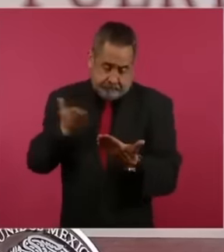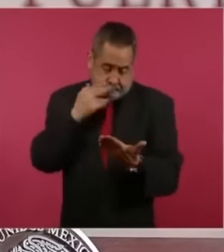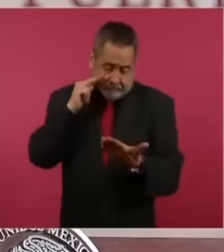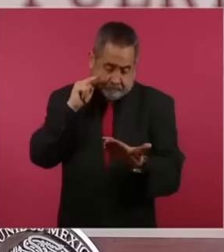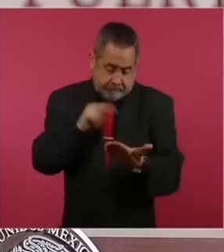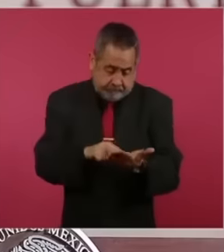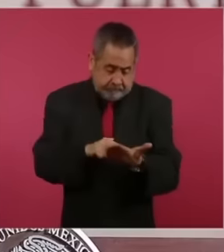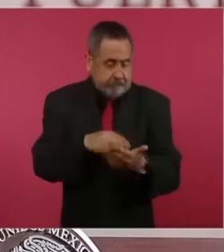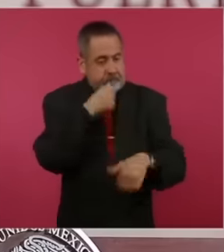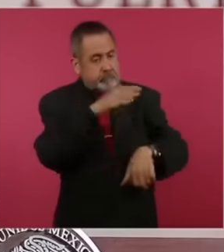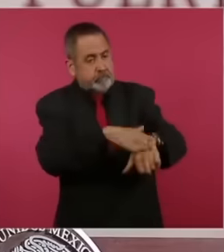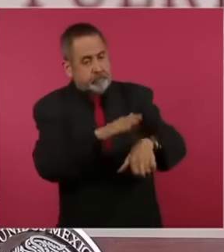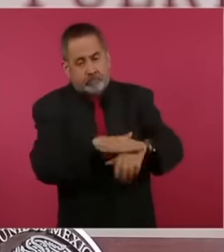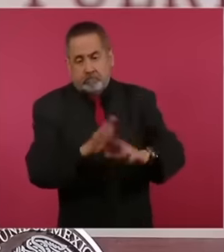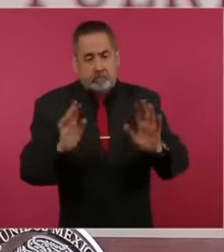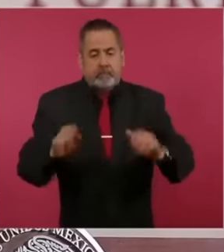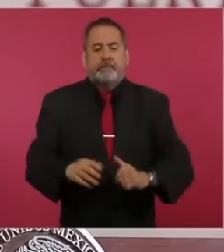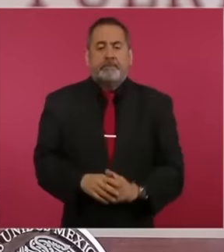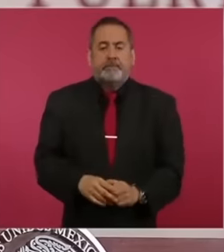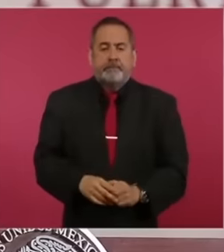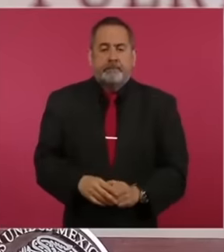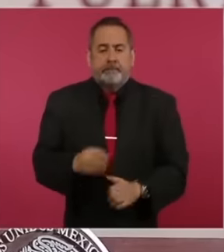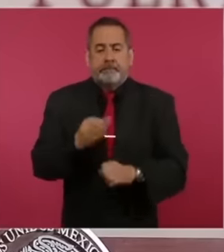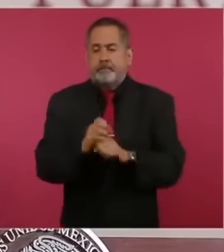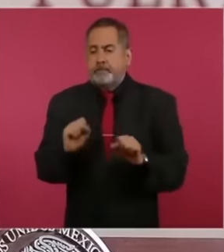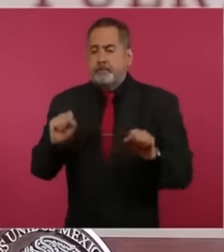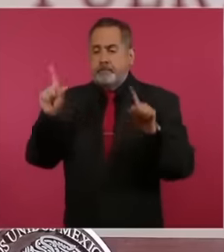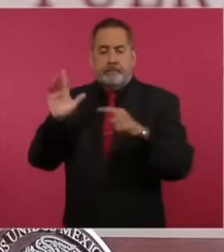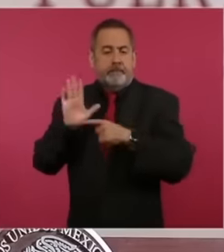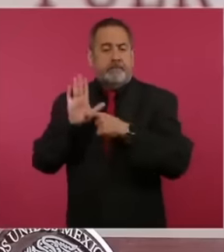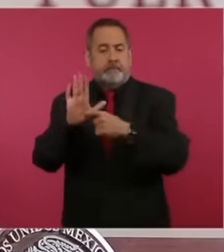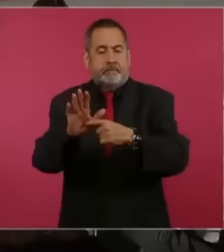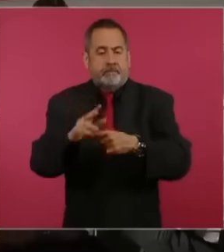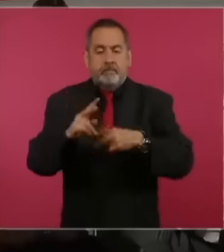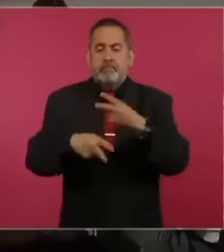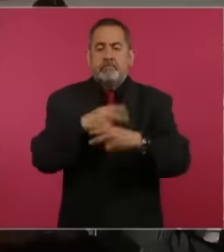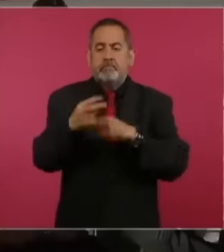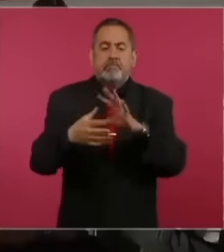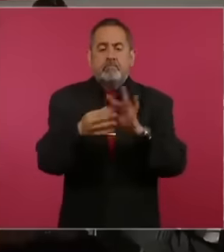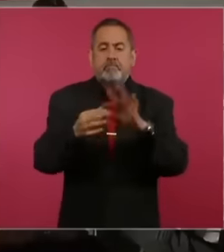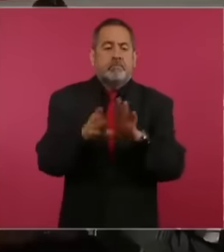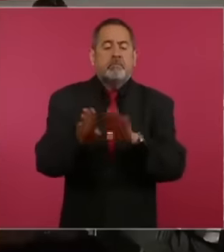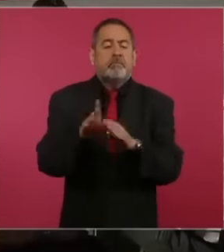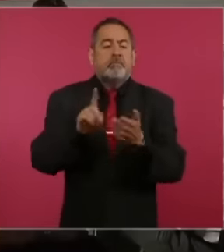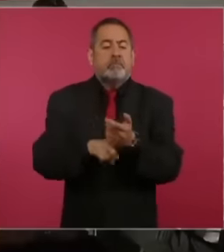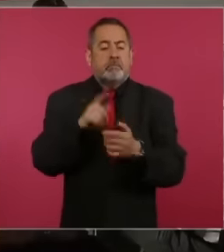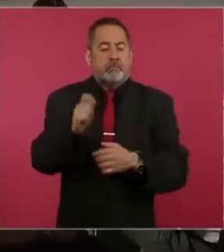well in this presentation we are going to talk about the issues of public finances with